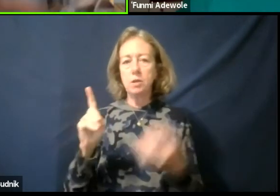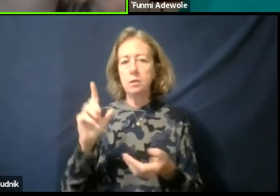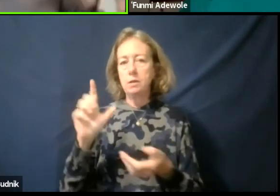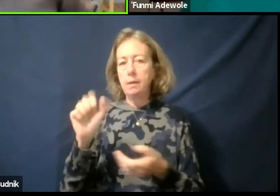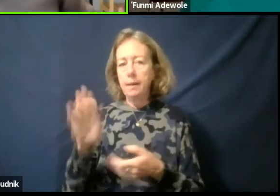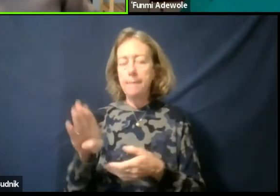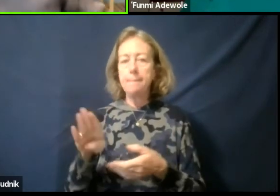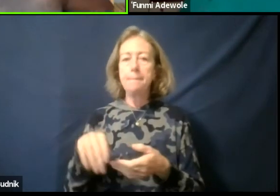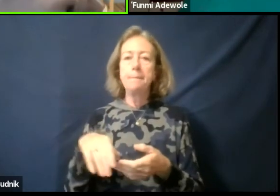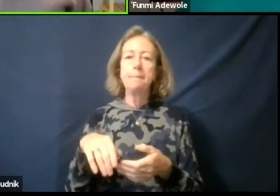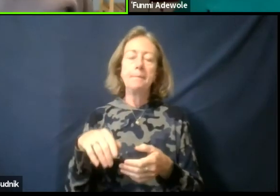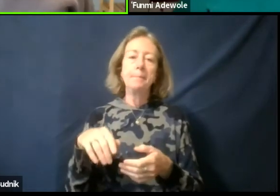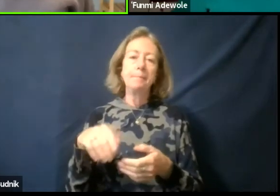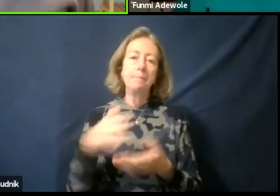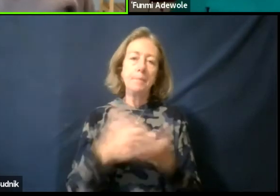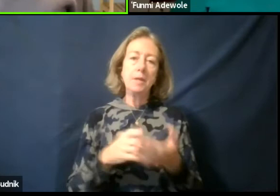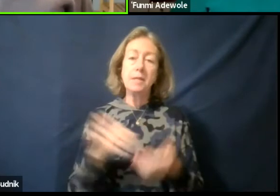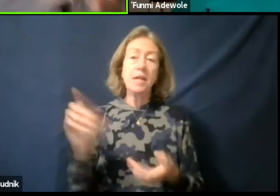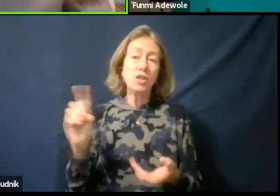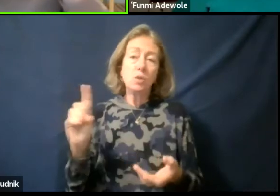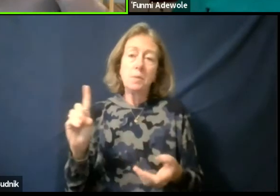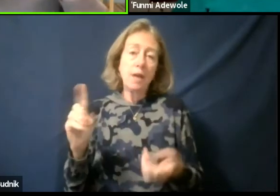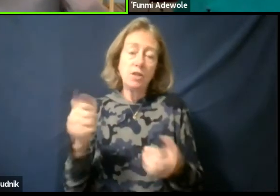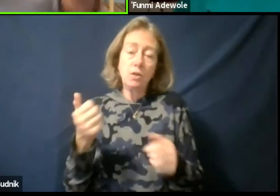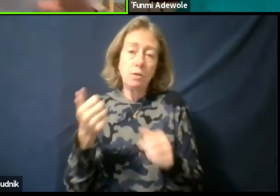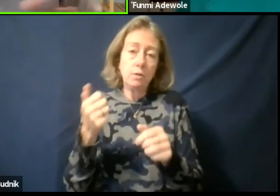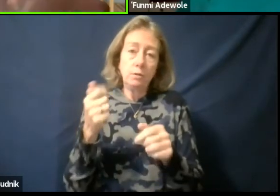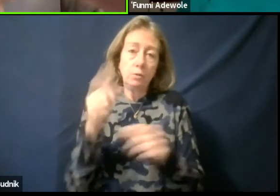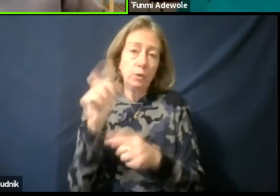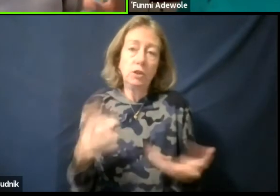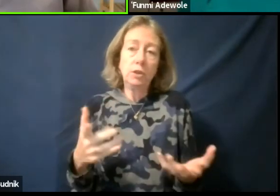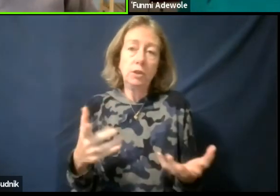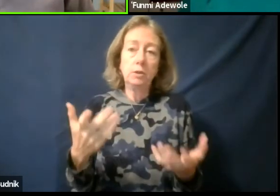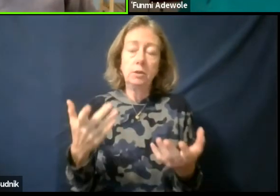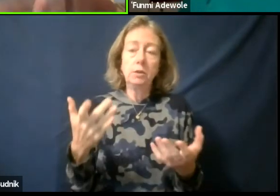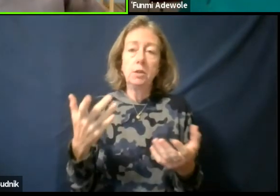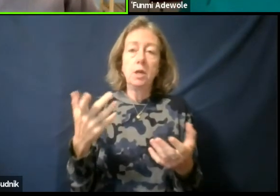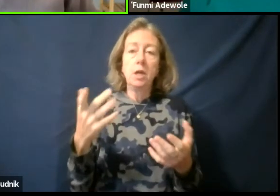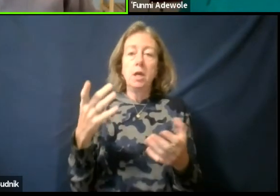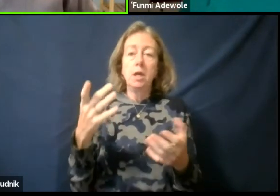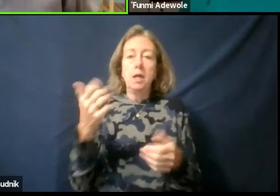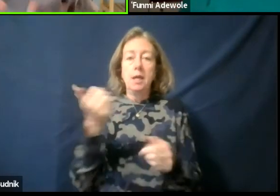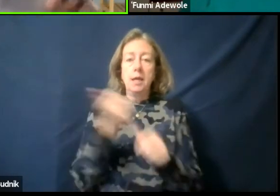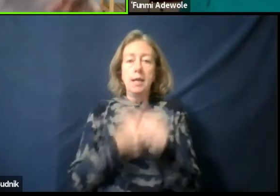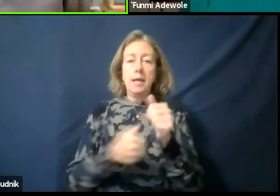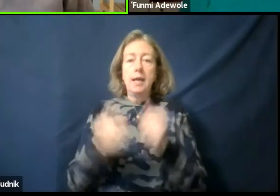It's a dramaturgical question for anyone that ease in that, that does that whether deliberate themselves